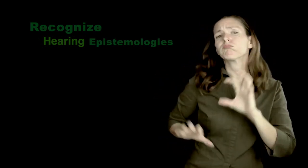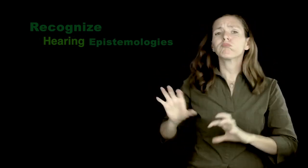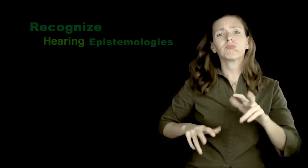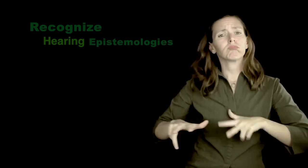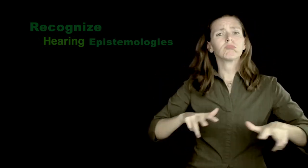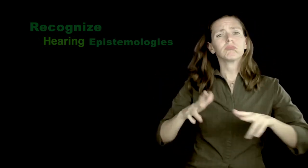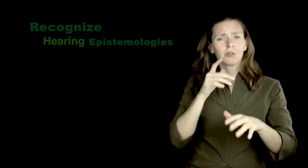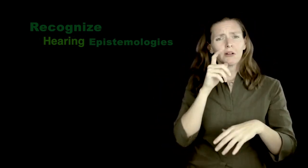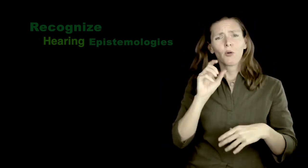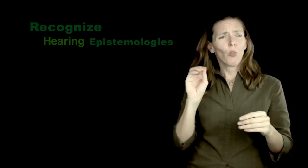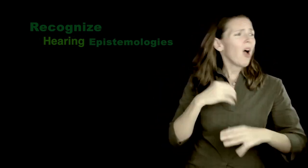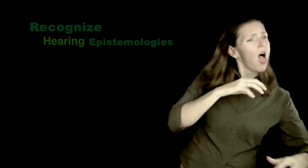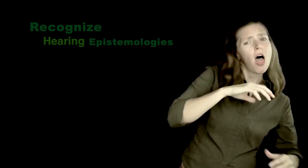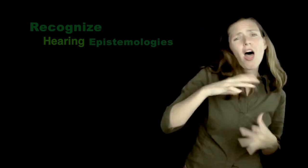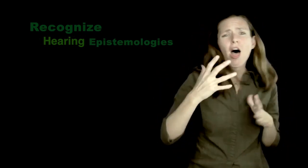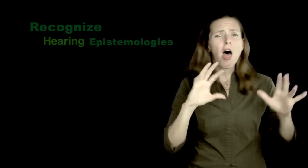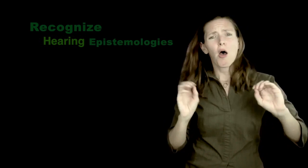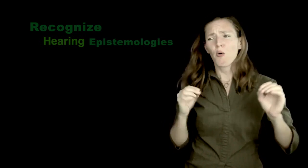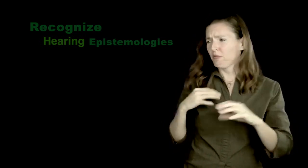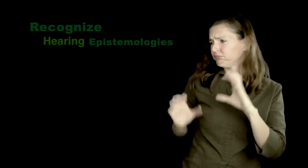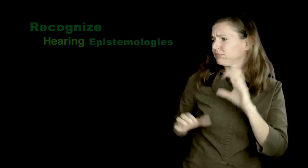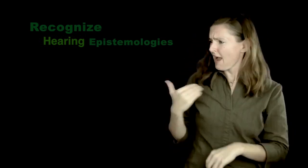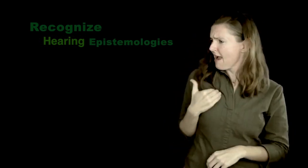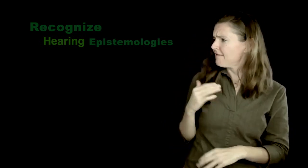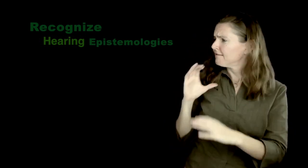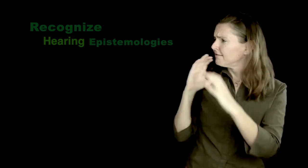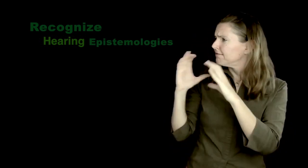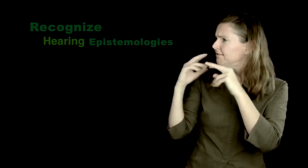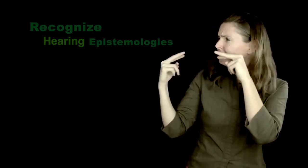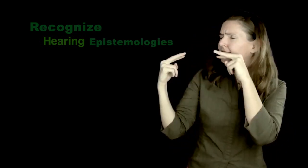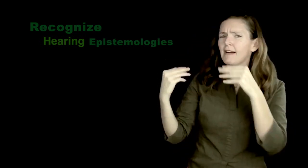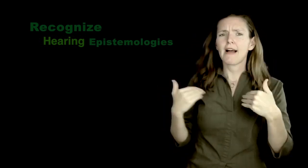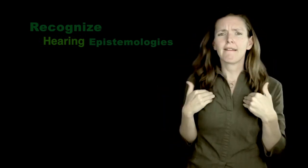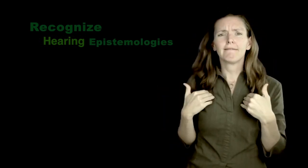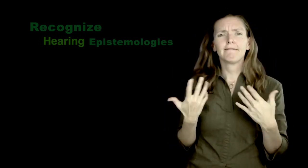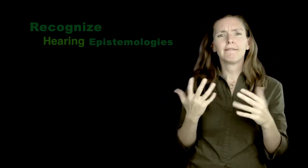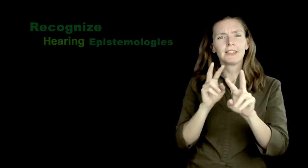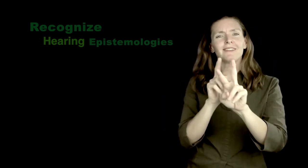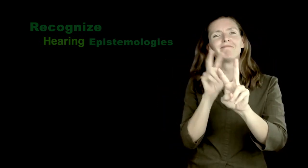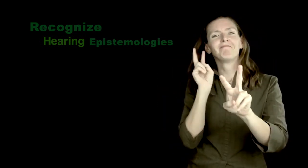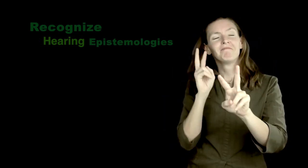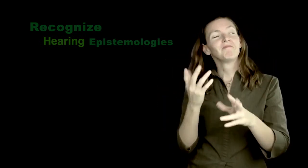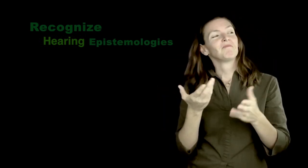The Deaf students were able to make eye contact and chat on way to their next location without having to shift their shoulders!